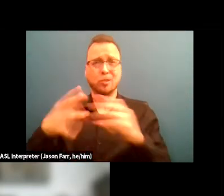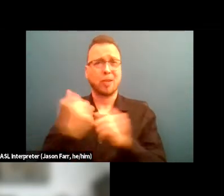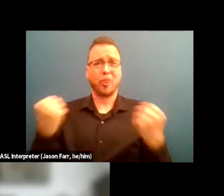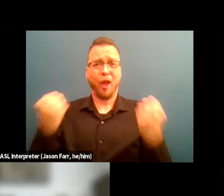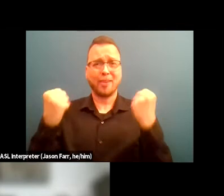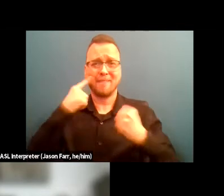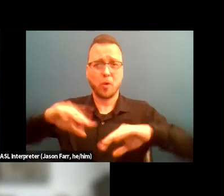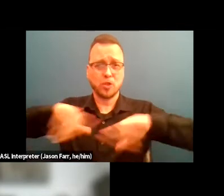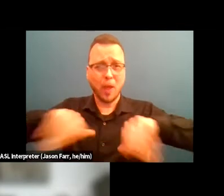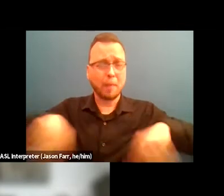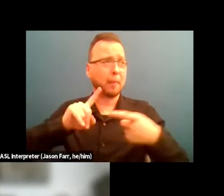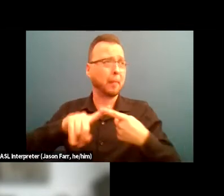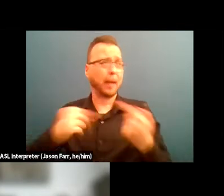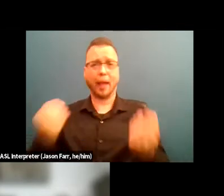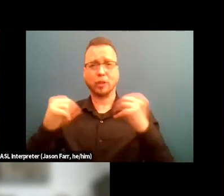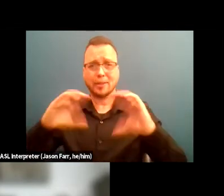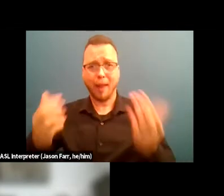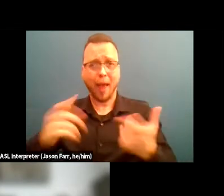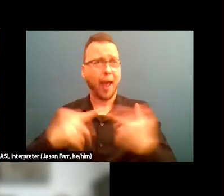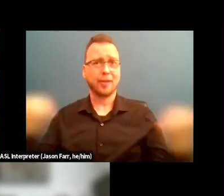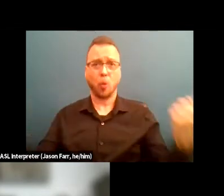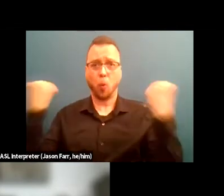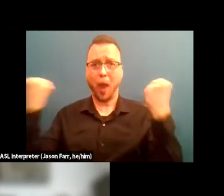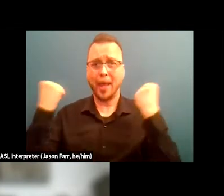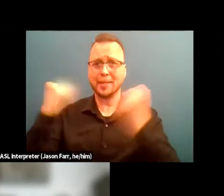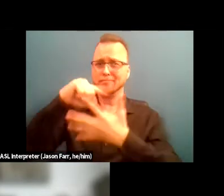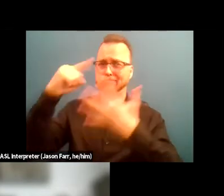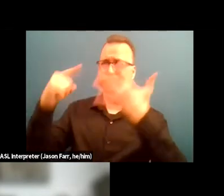exercise, classes, weights, and all that stuff that's at our,